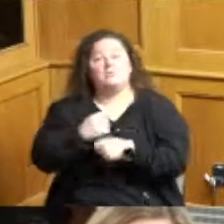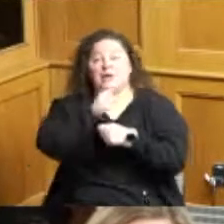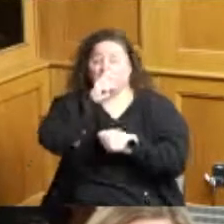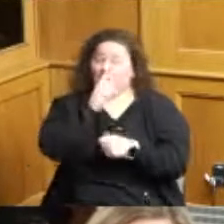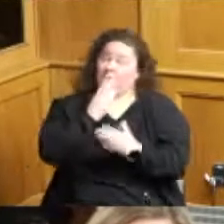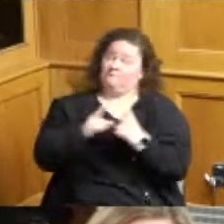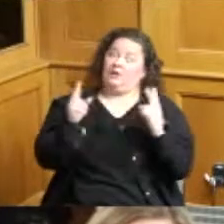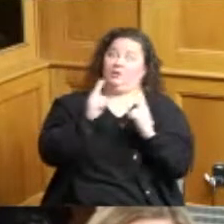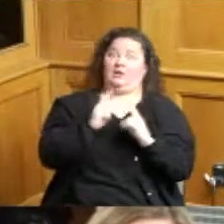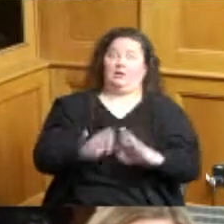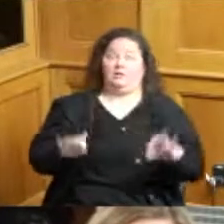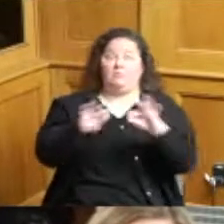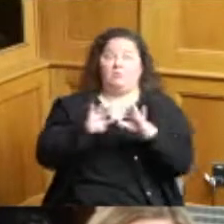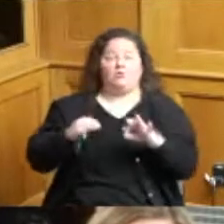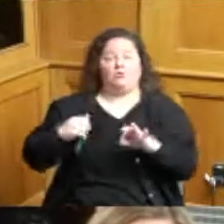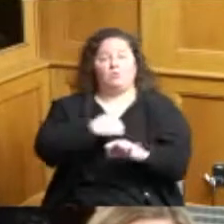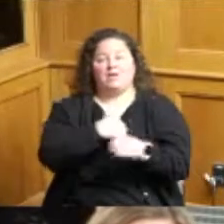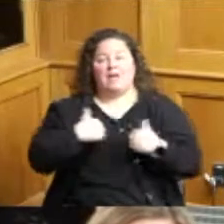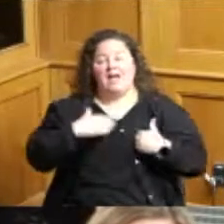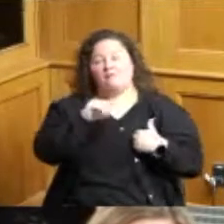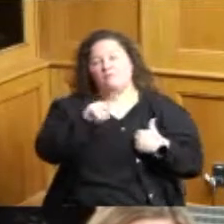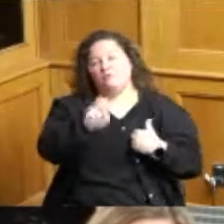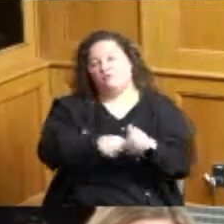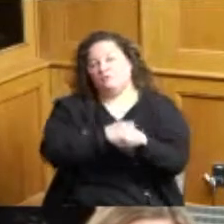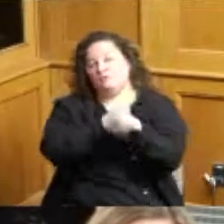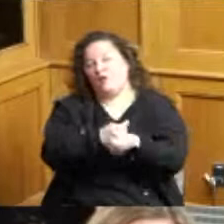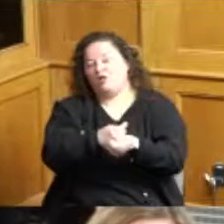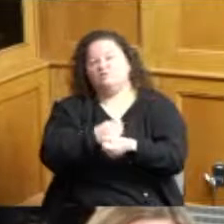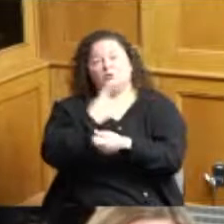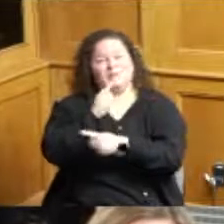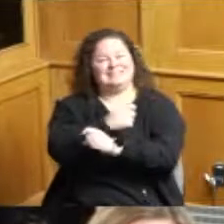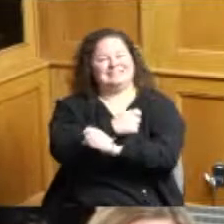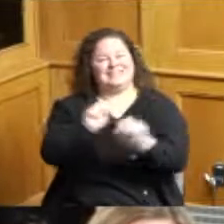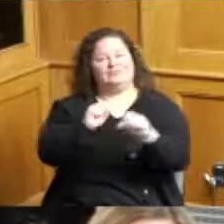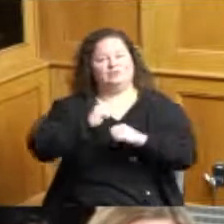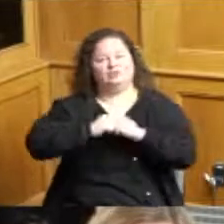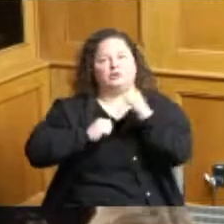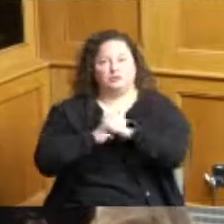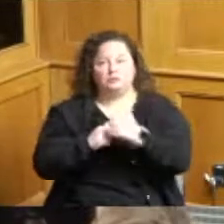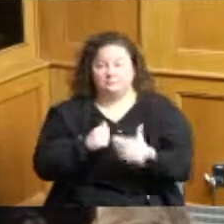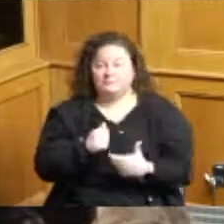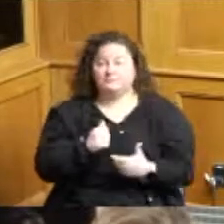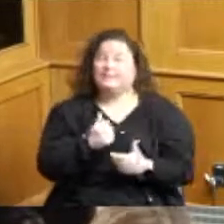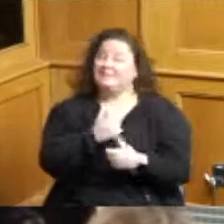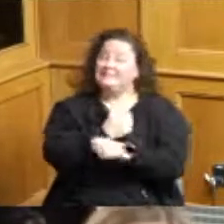so that we can have safe structures safety is our utmost concern when we go through and do